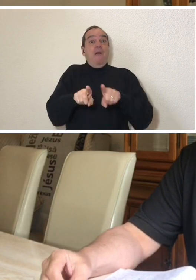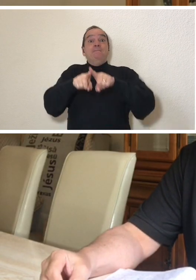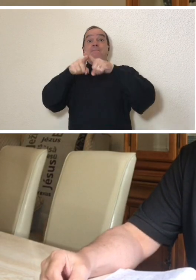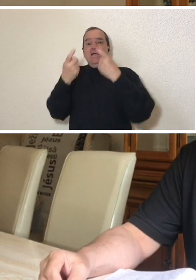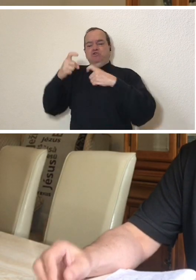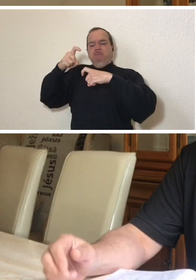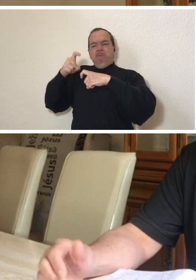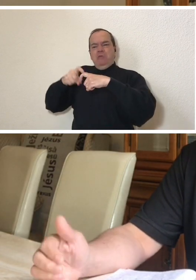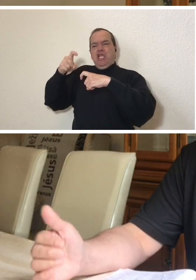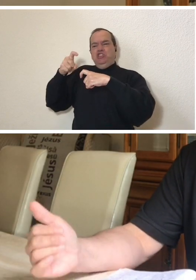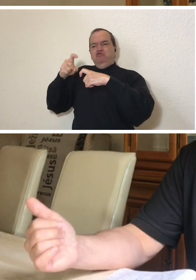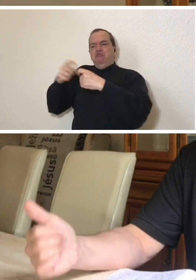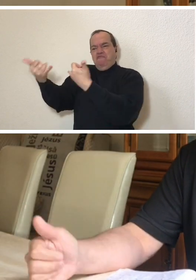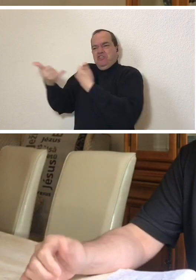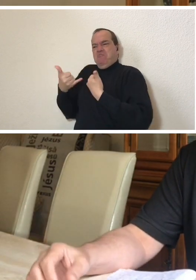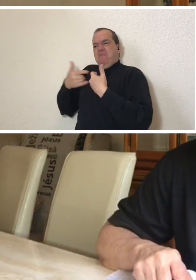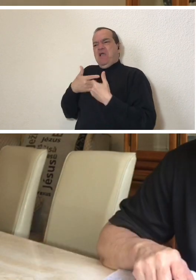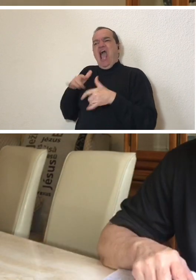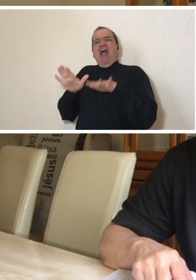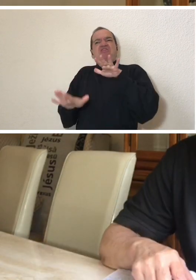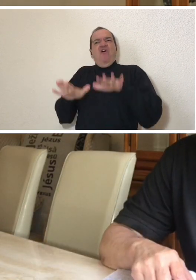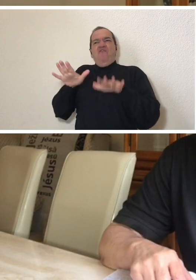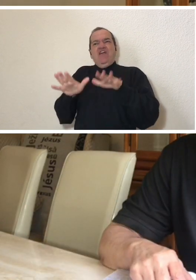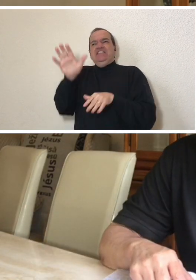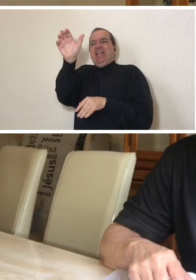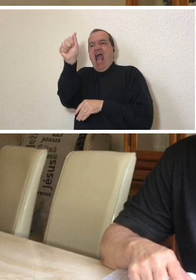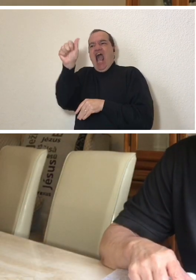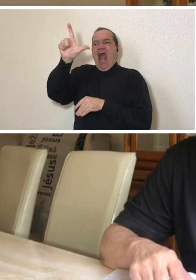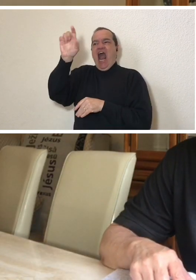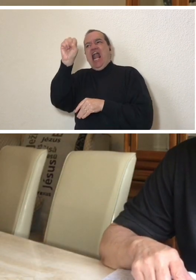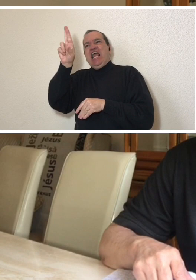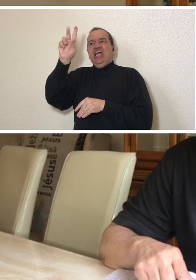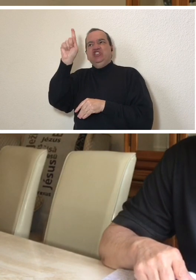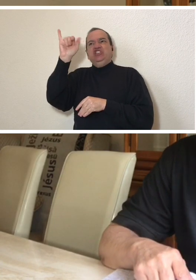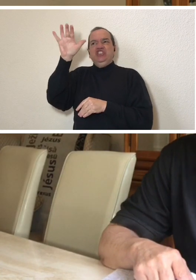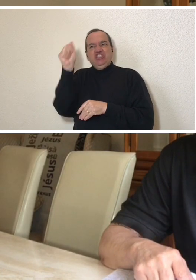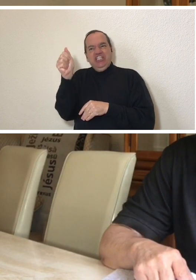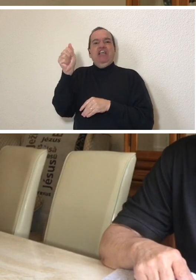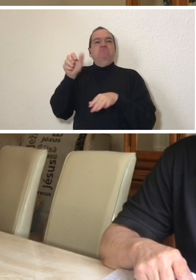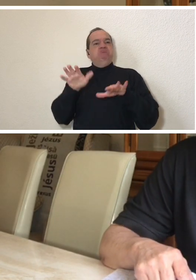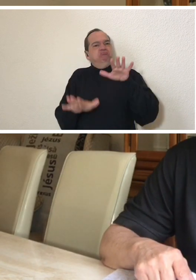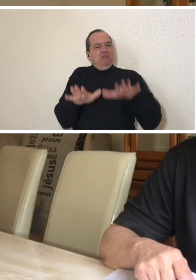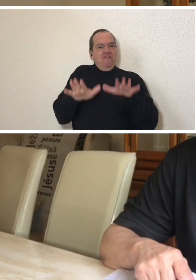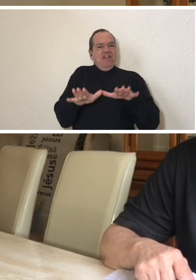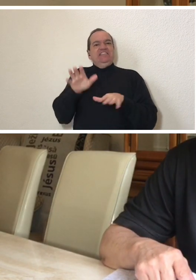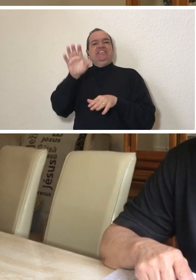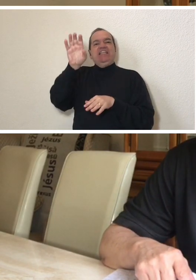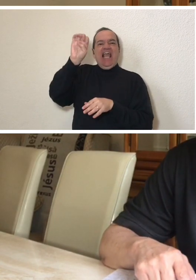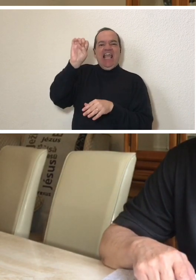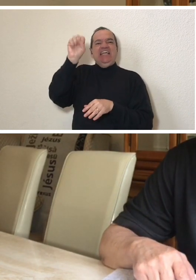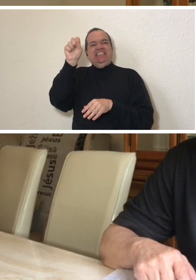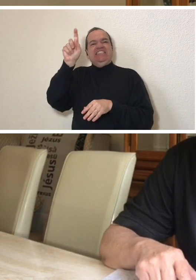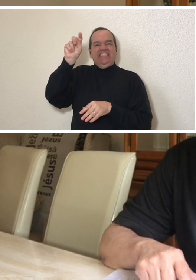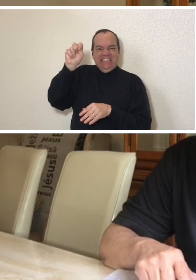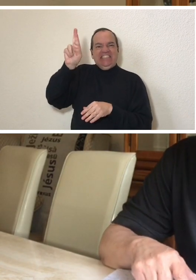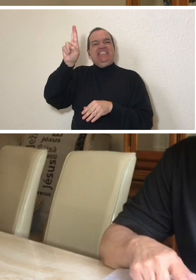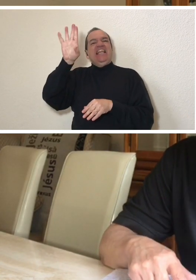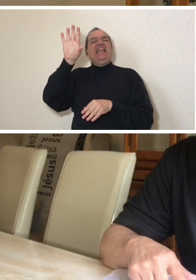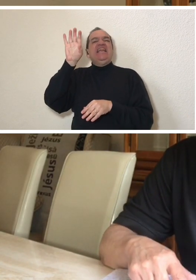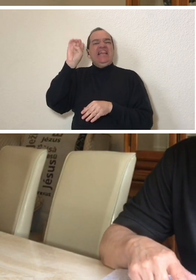at the beginning of last year in addition to headaches, other symptoms started to appear. From night to day